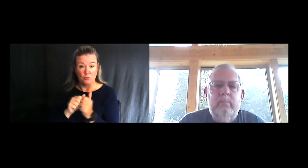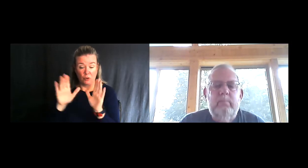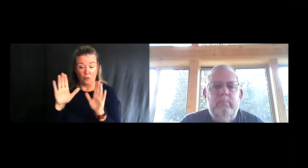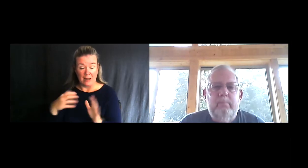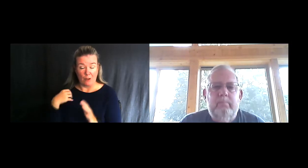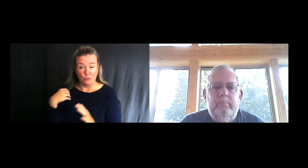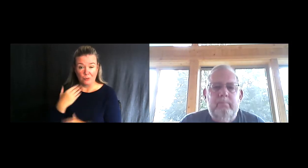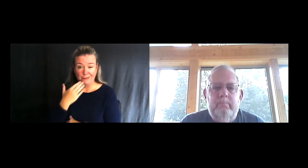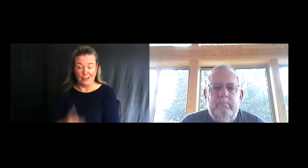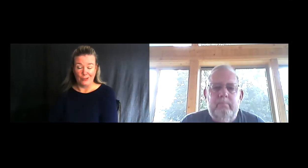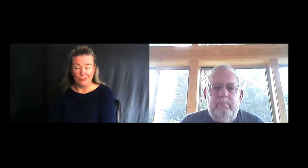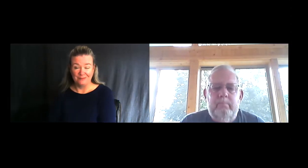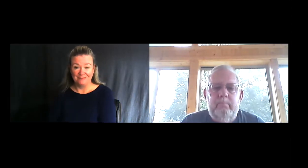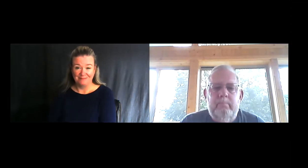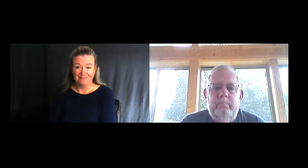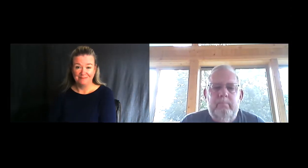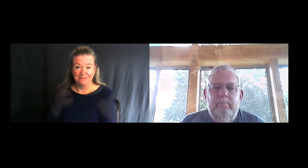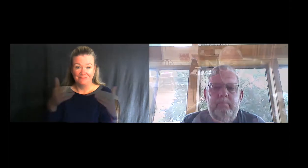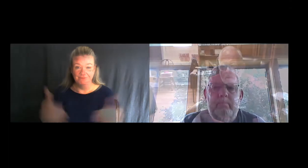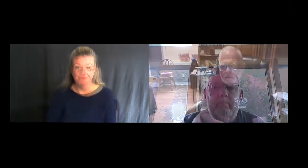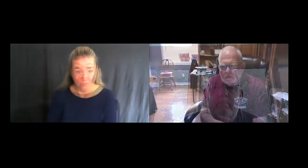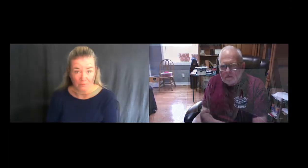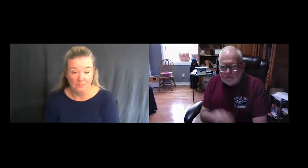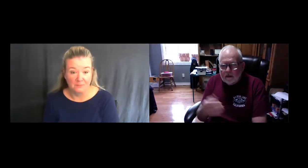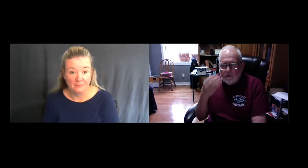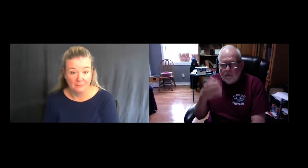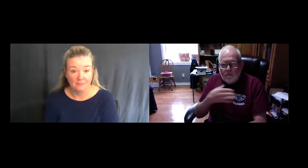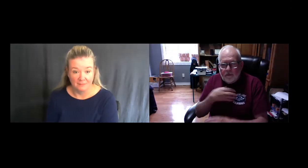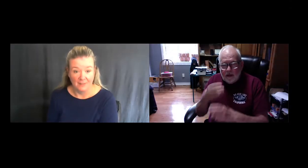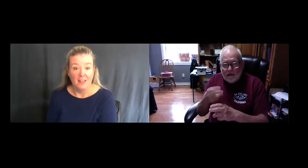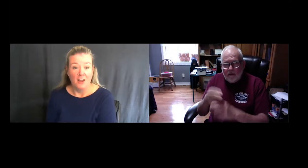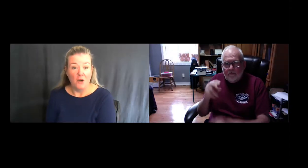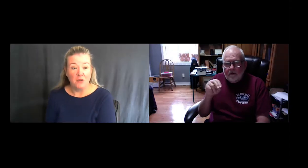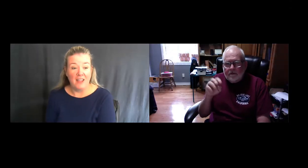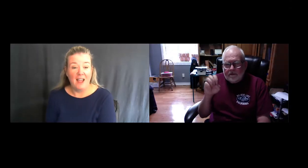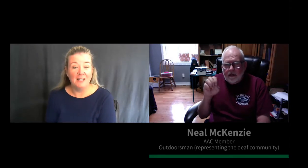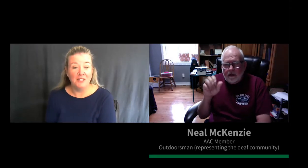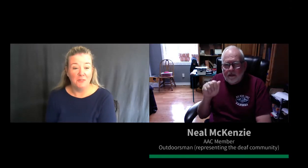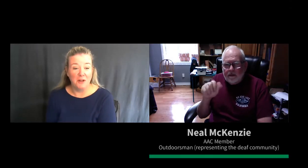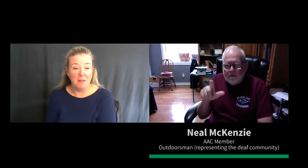Thank You! OK, hello there.